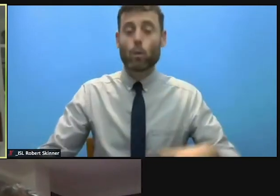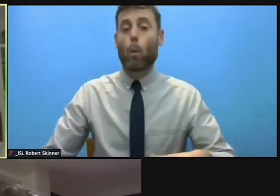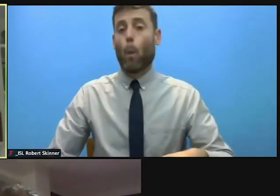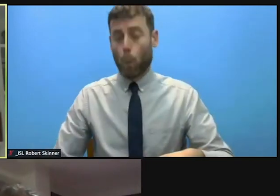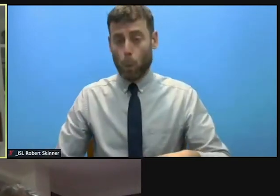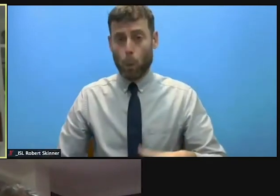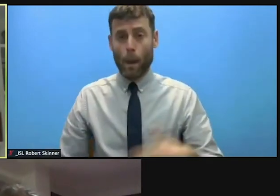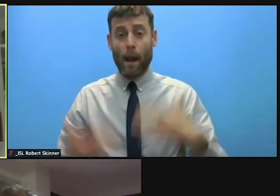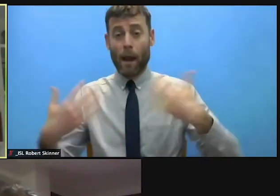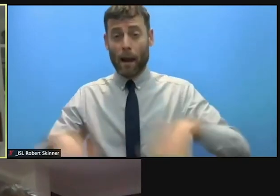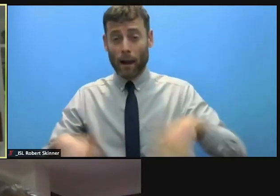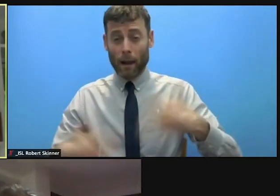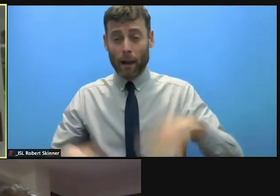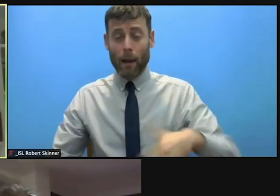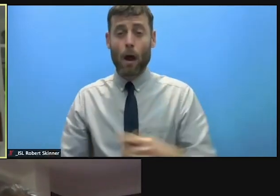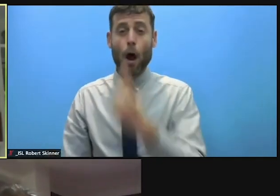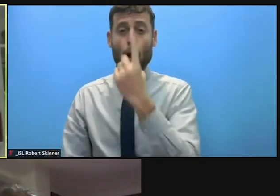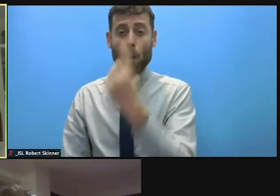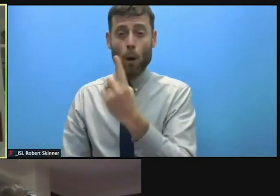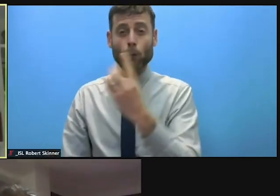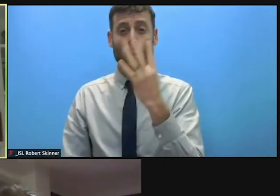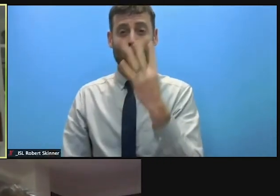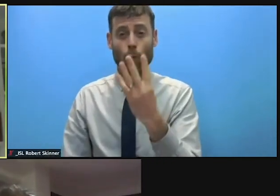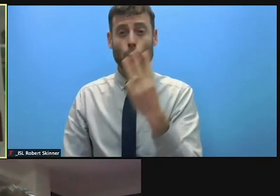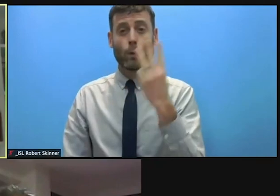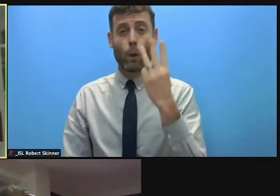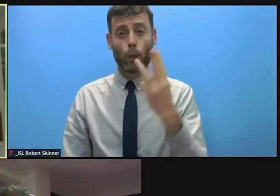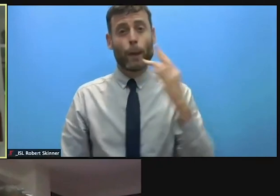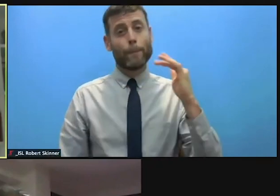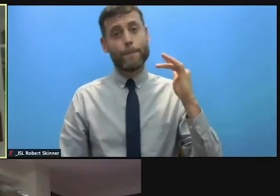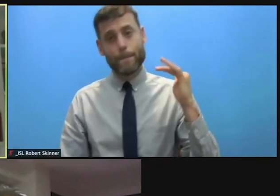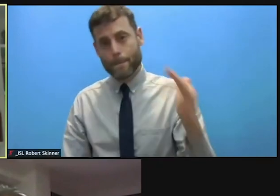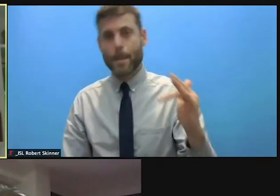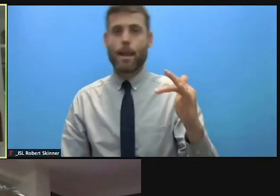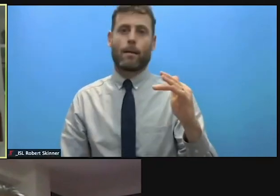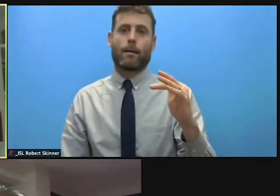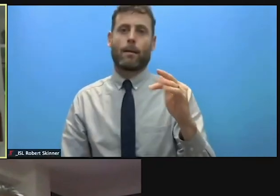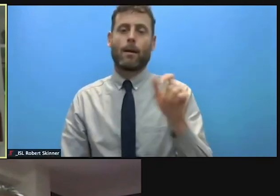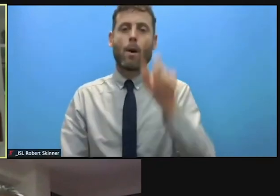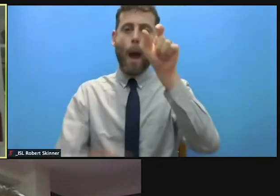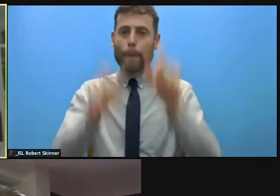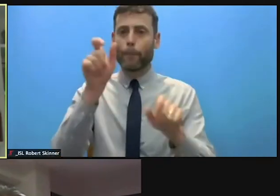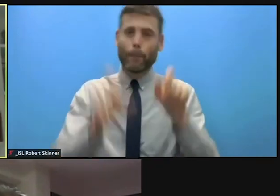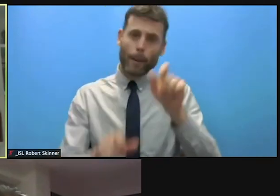people in sub Saharan Africa, south Asia and Latin America alone could be forced to move within their